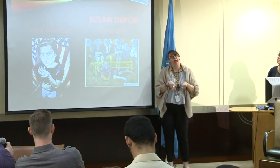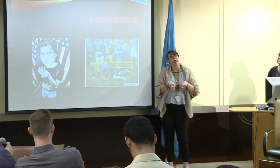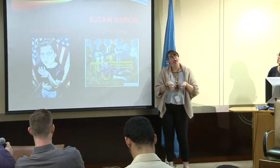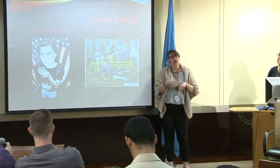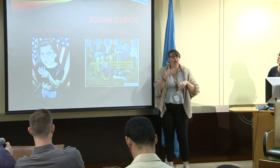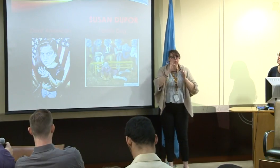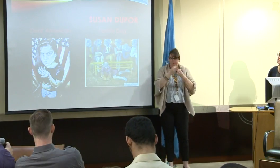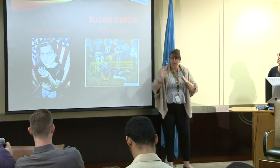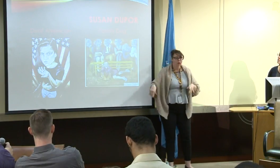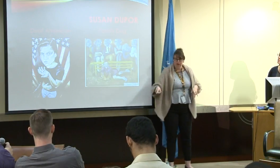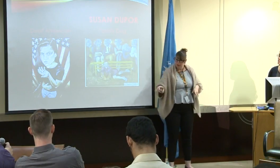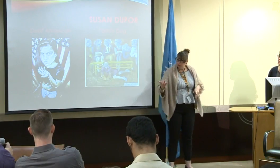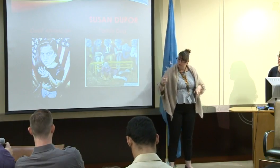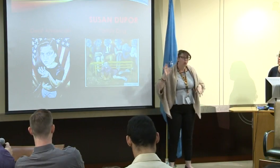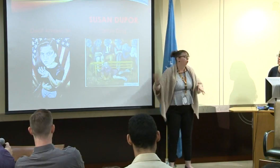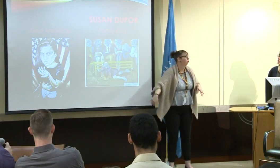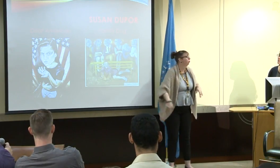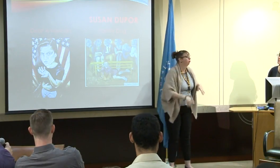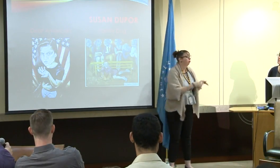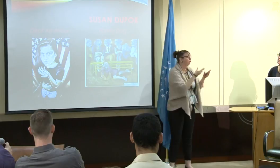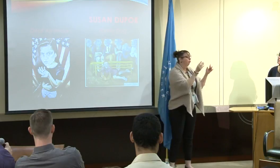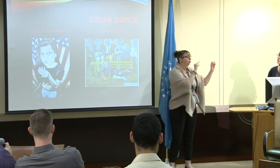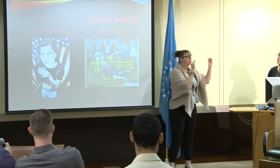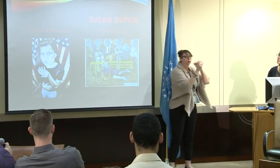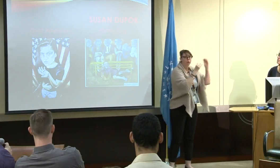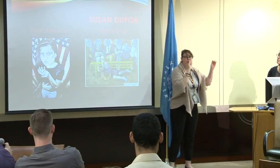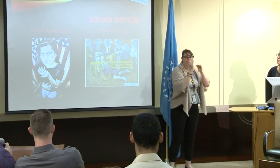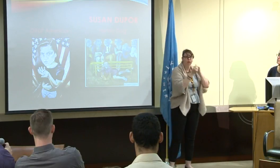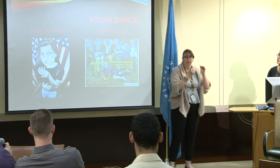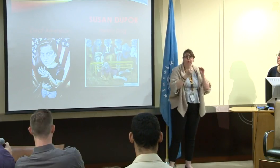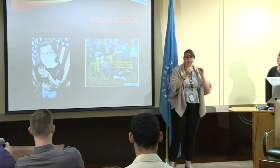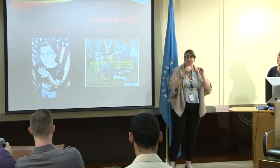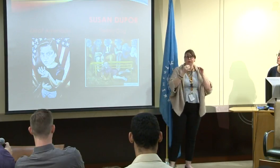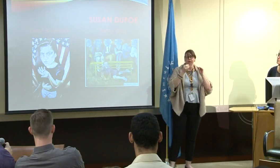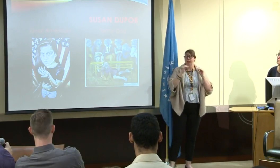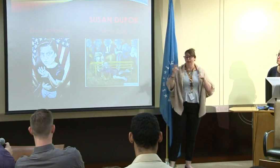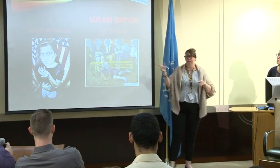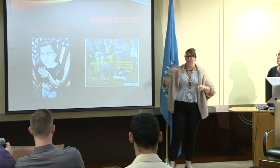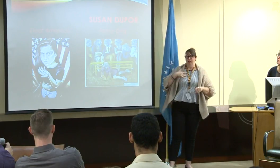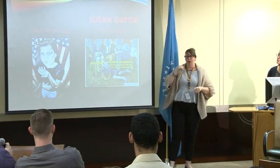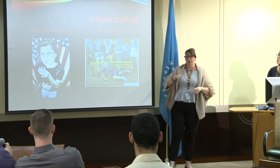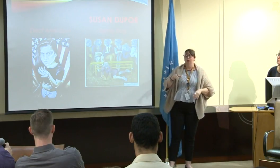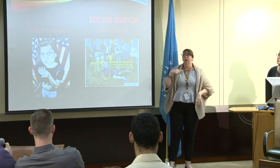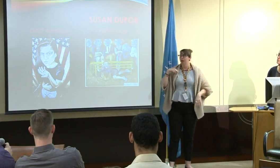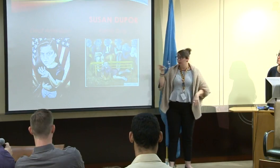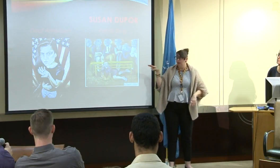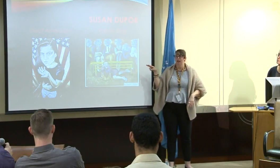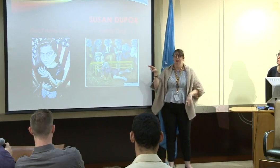And this is her stark portrayal of feeling like the family pet.